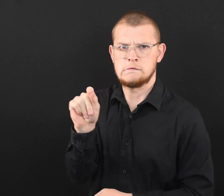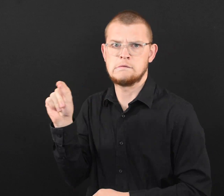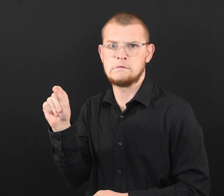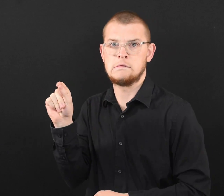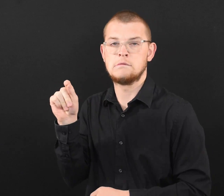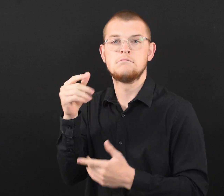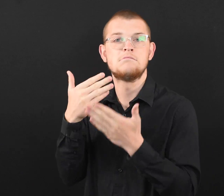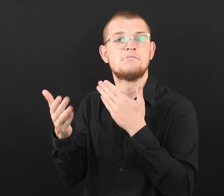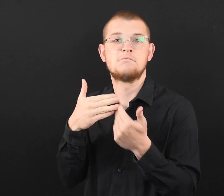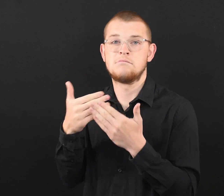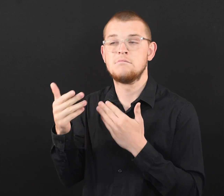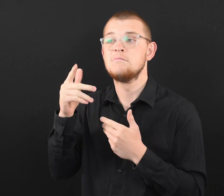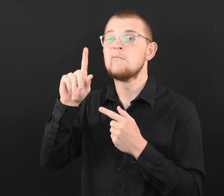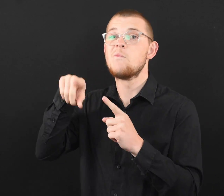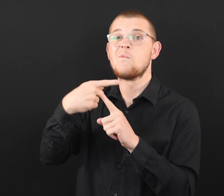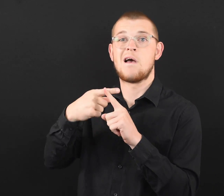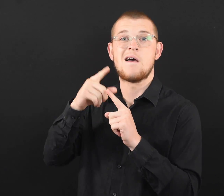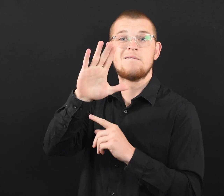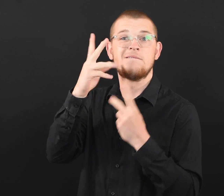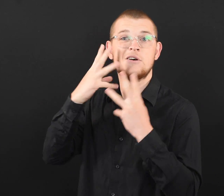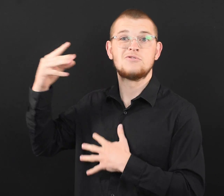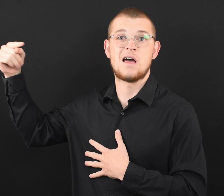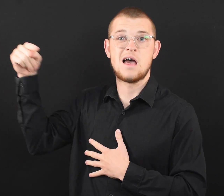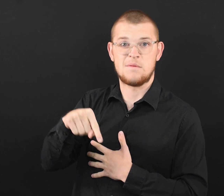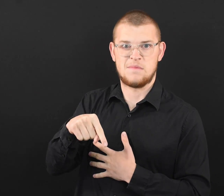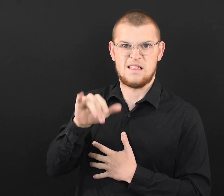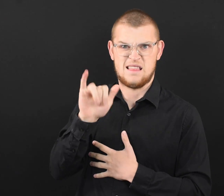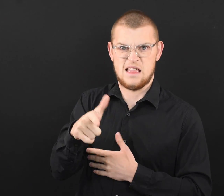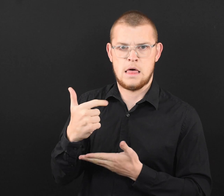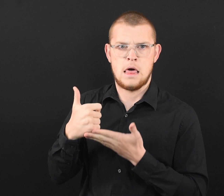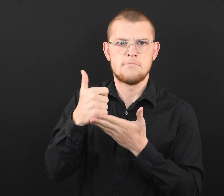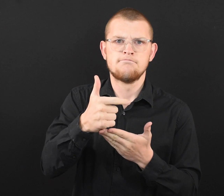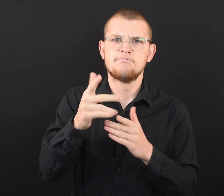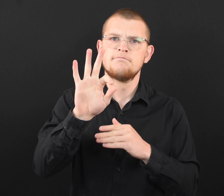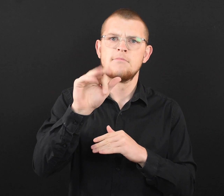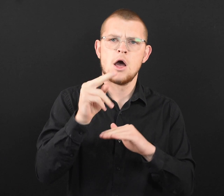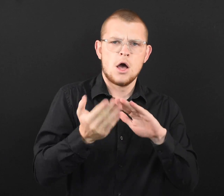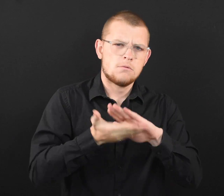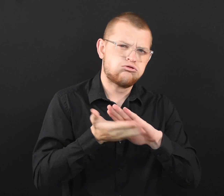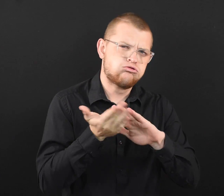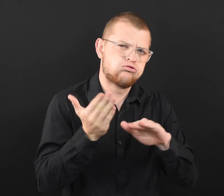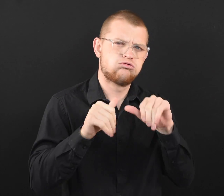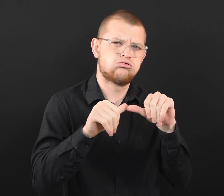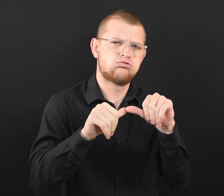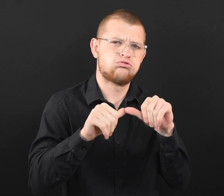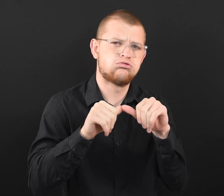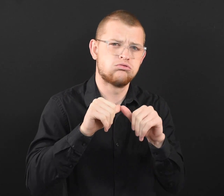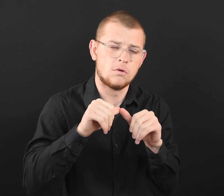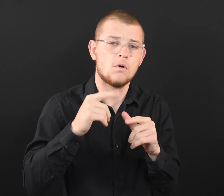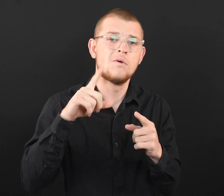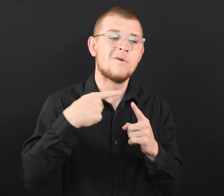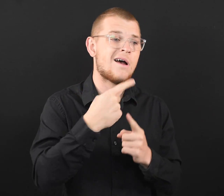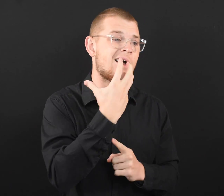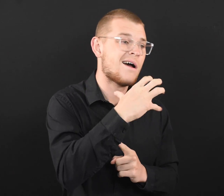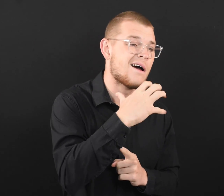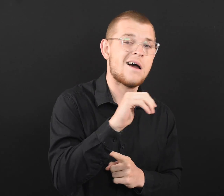the “on” position instead of “auto” when you have visitors. This allows the fan to run continuously,